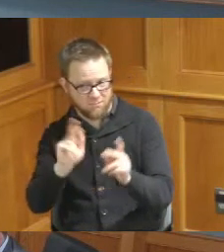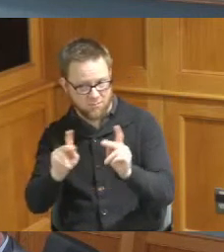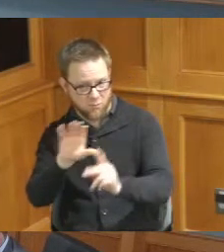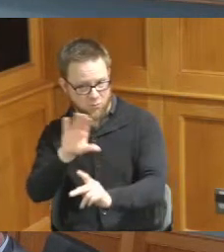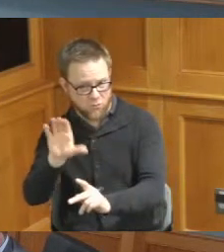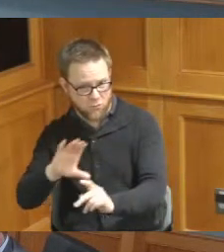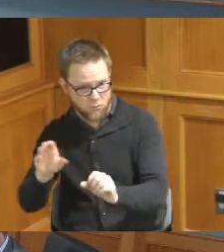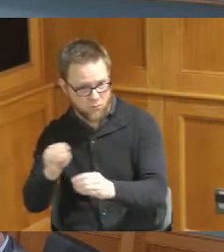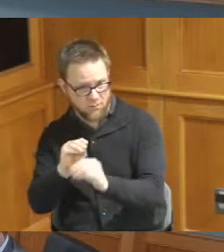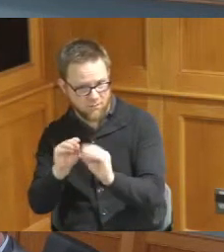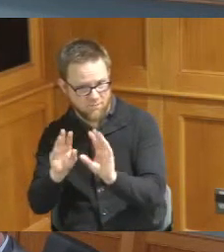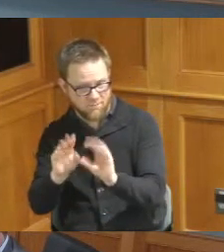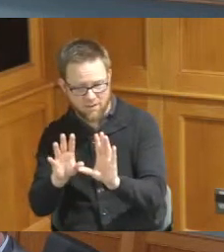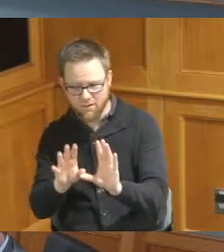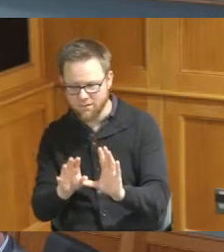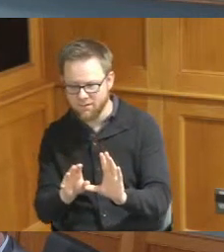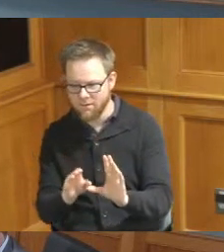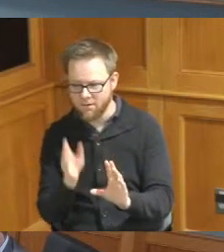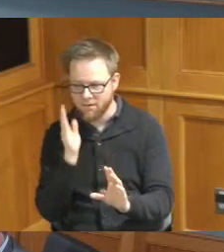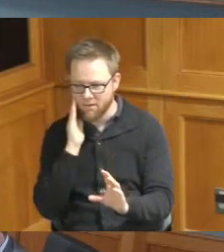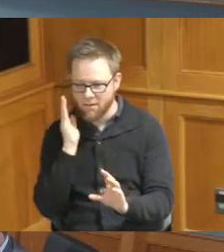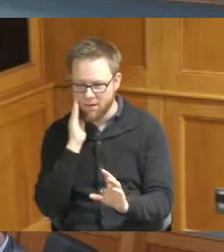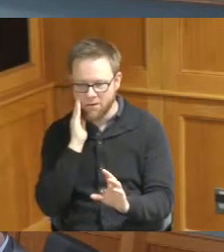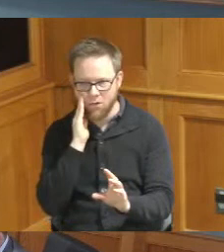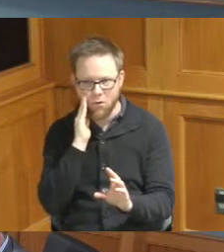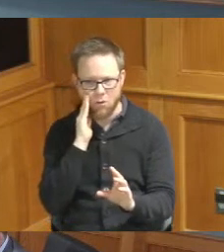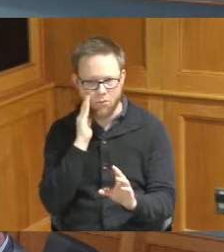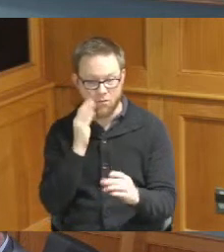can confirm that I know they at least have an office there I'm not sure if that's their